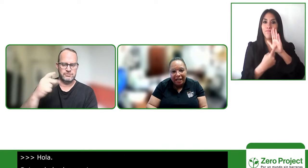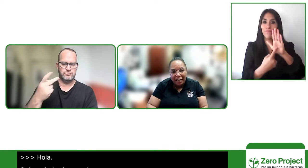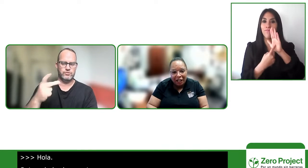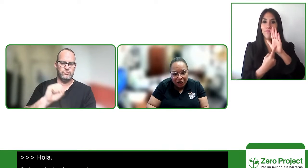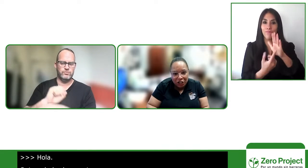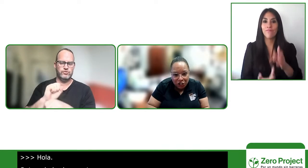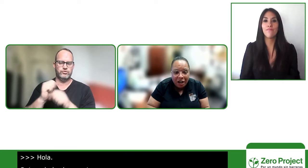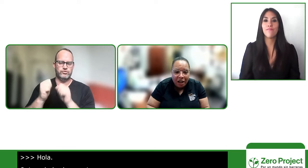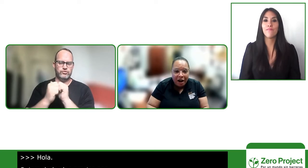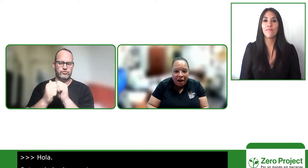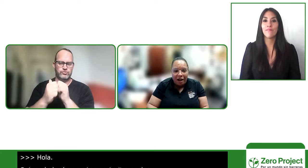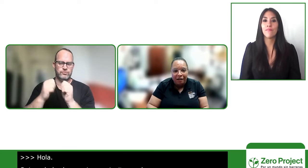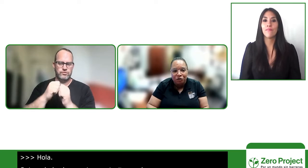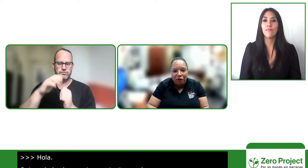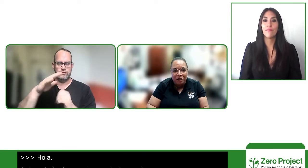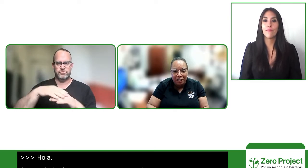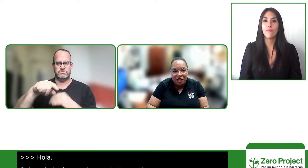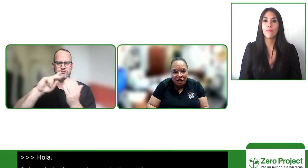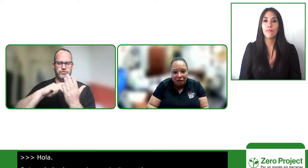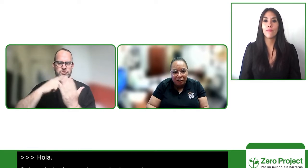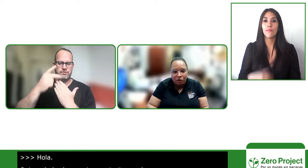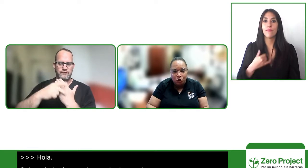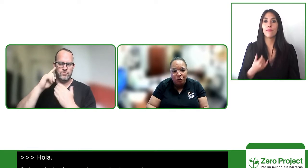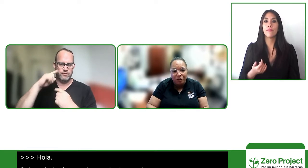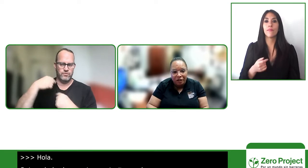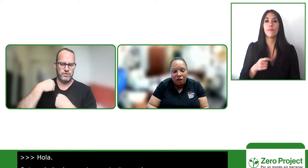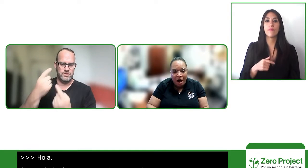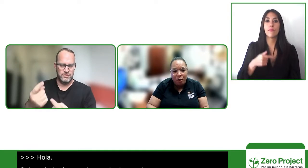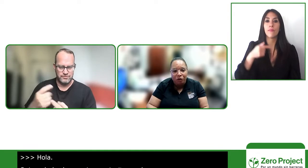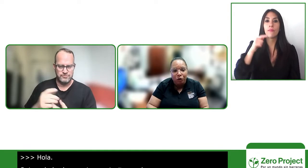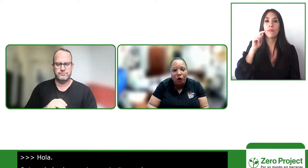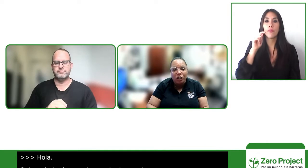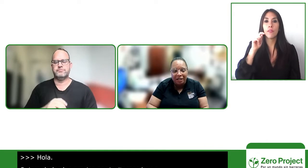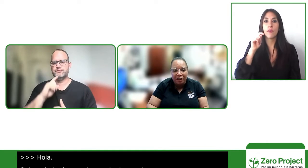english translation the two of us however work together